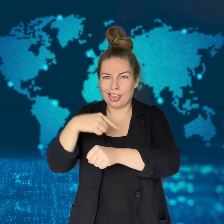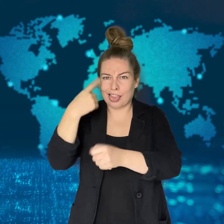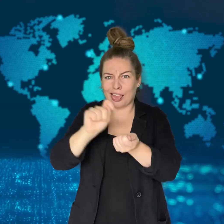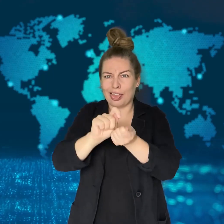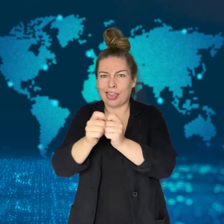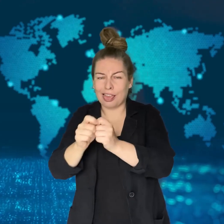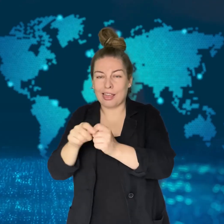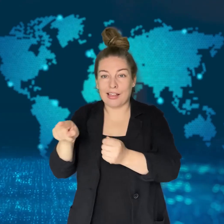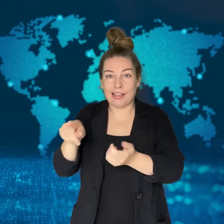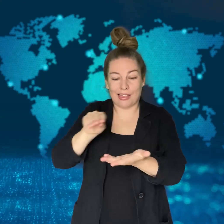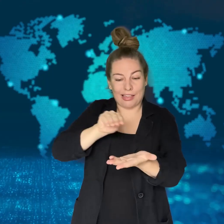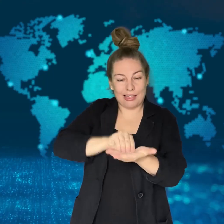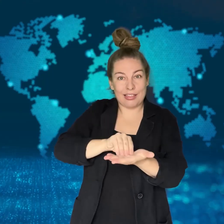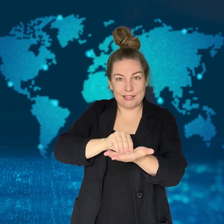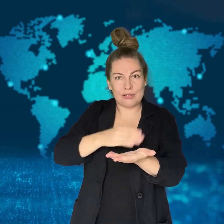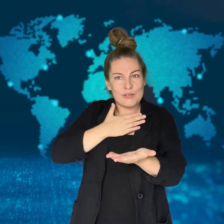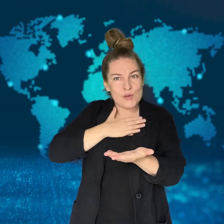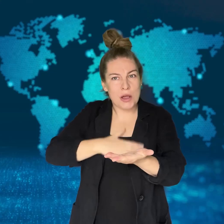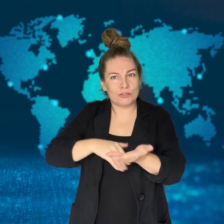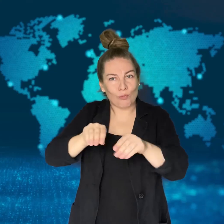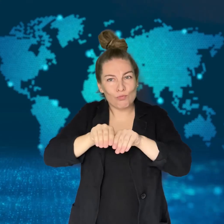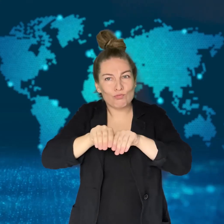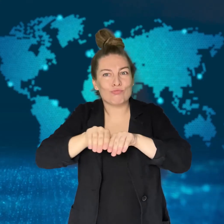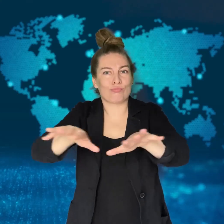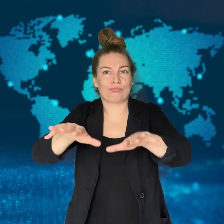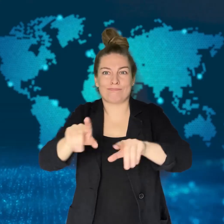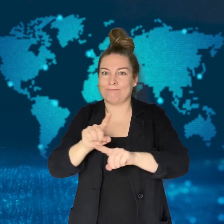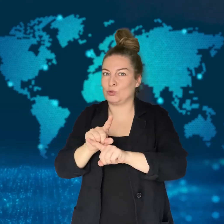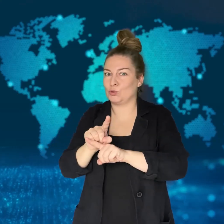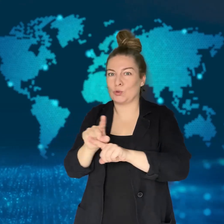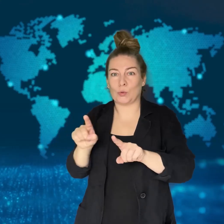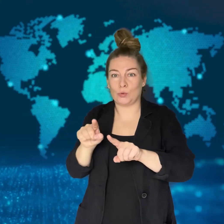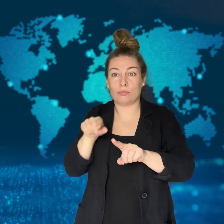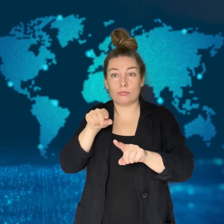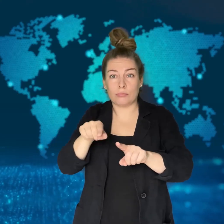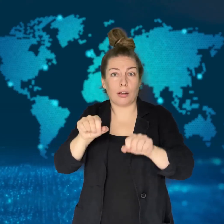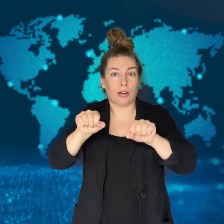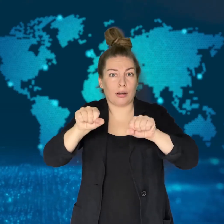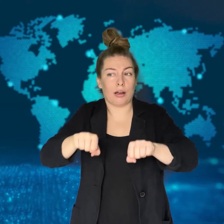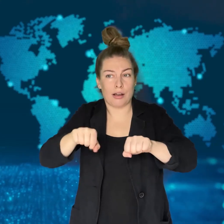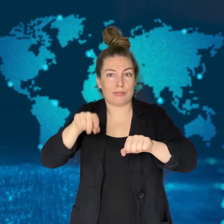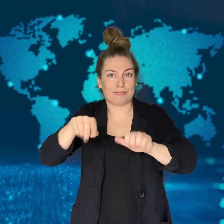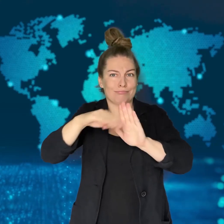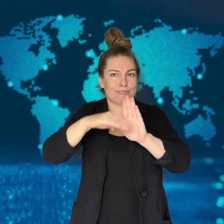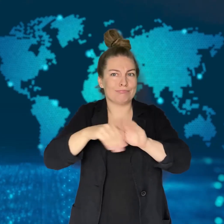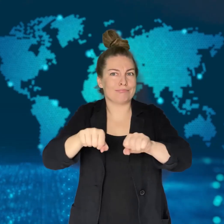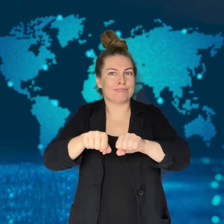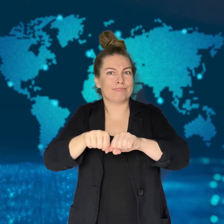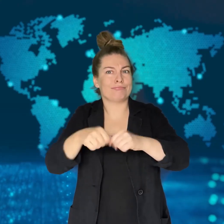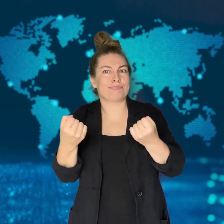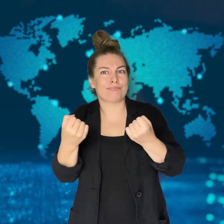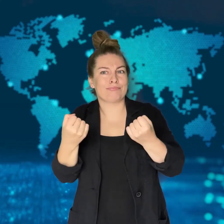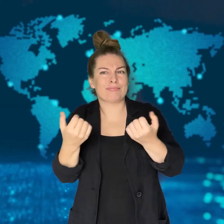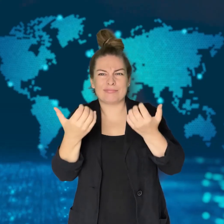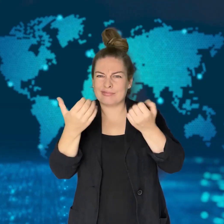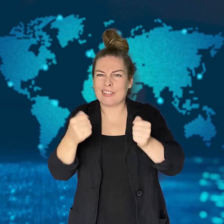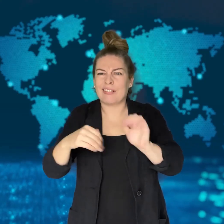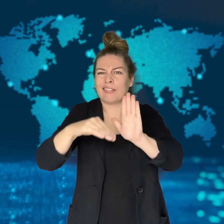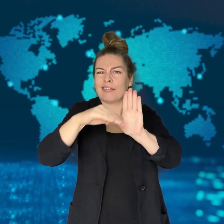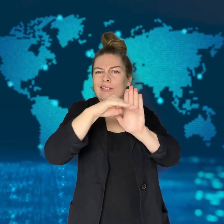The person can be fined about $38,000 USD.